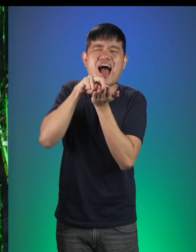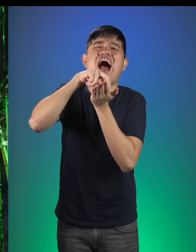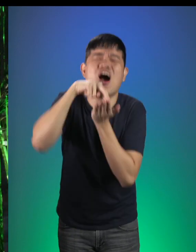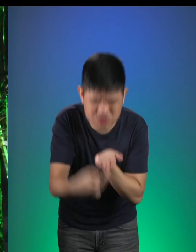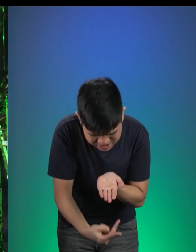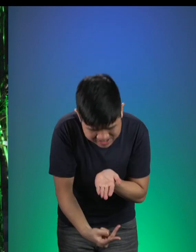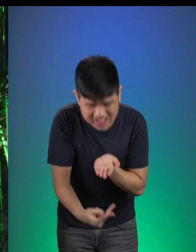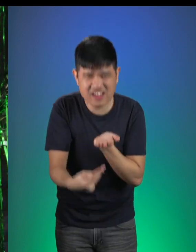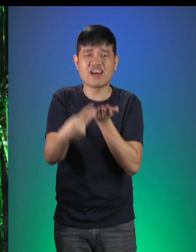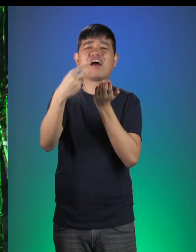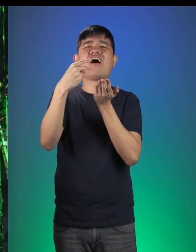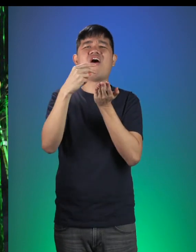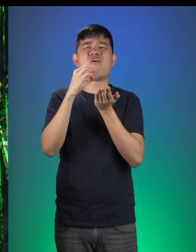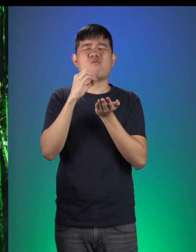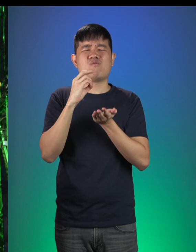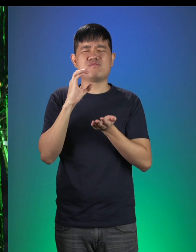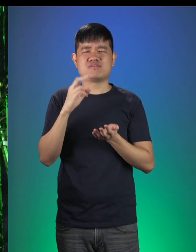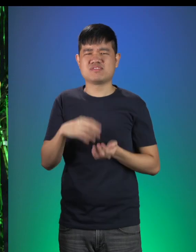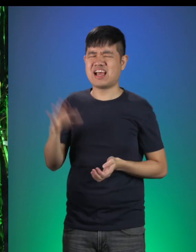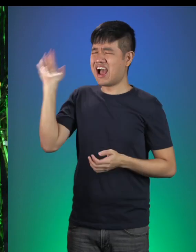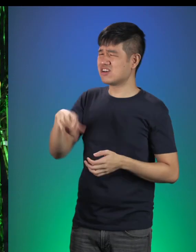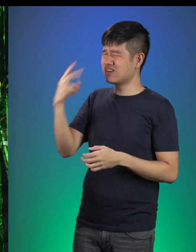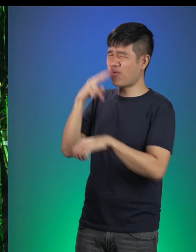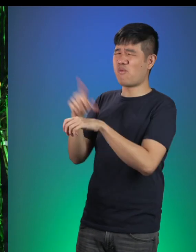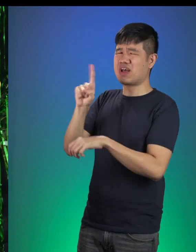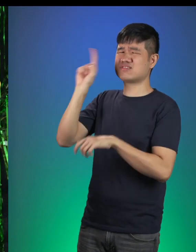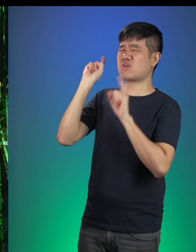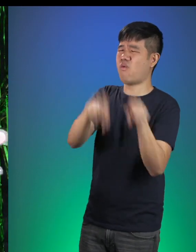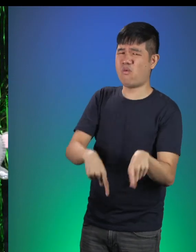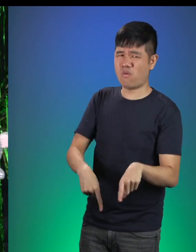Oouuh!... Mouse 1: Wow! Watch where you’re going!